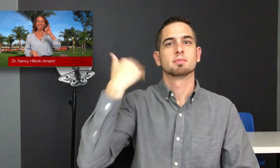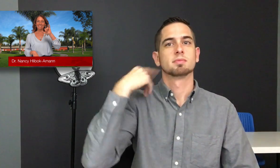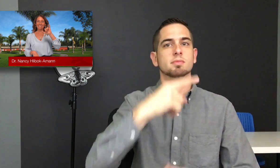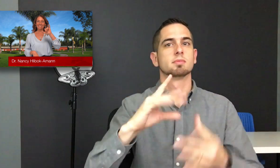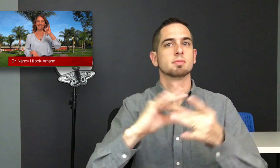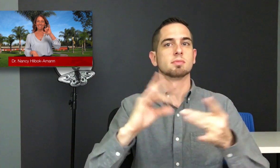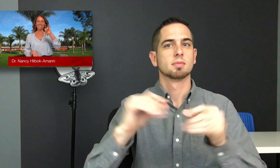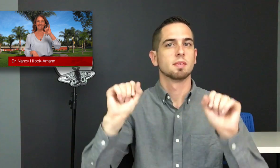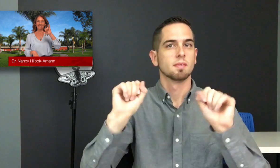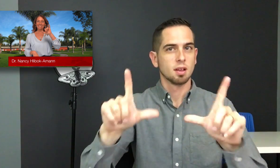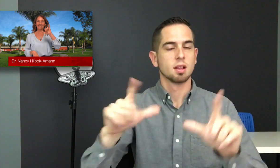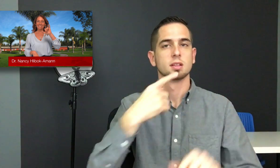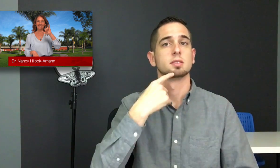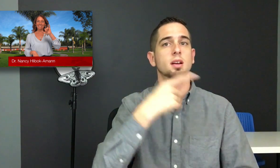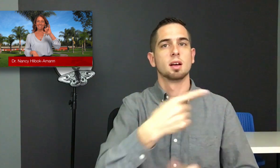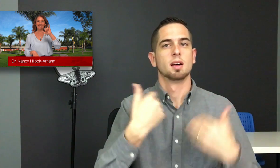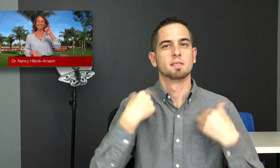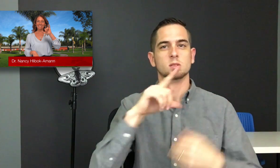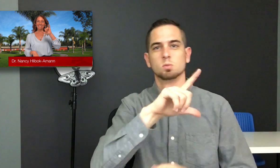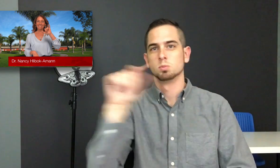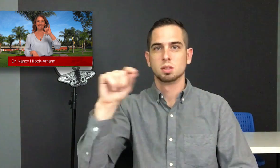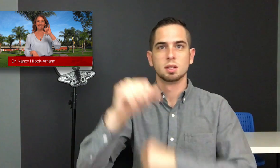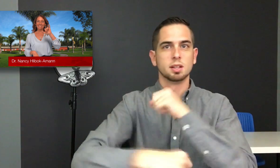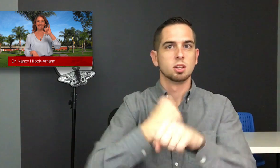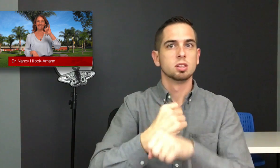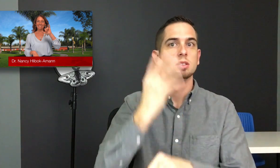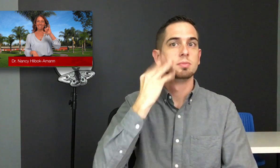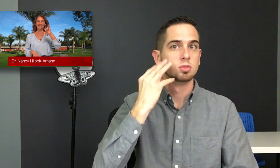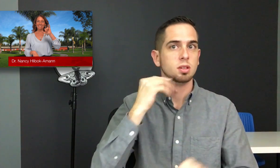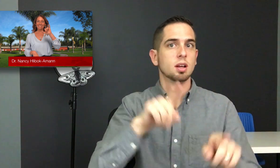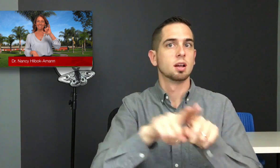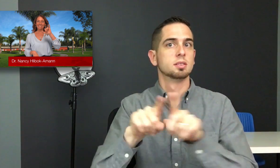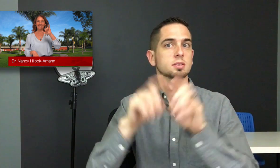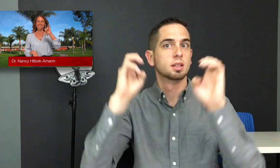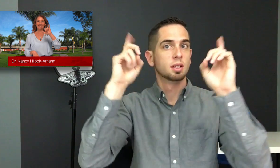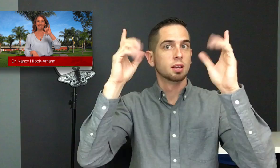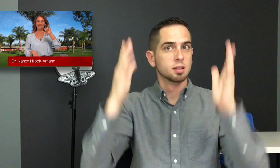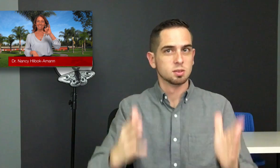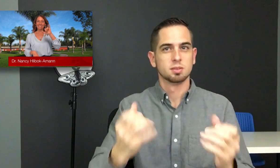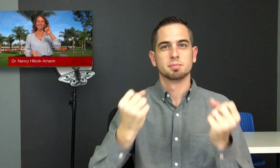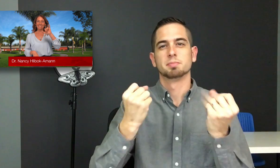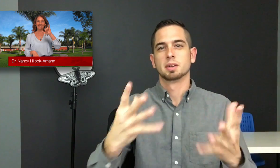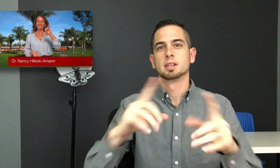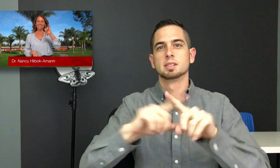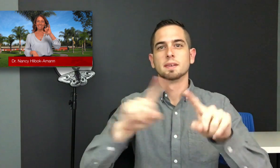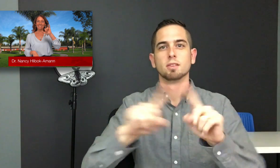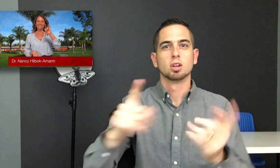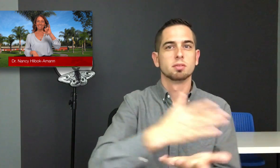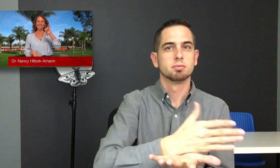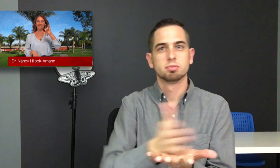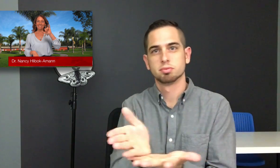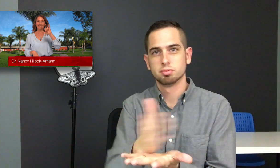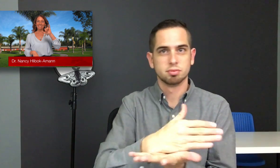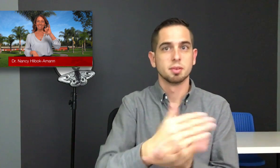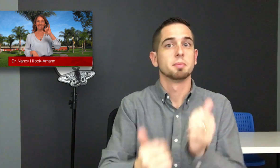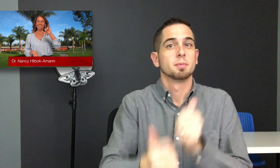In a vlog, she said she has 20 years of experience as an educator in a range of positions,